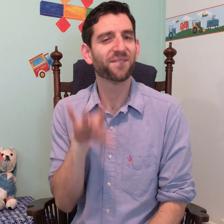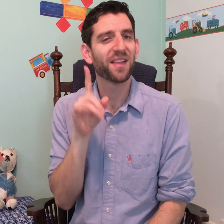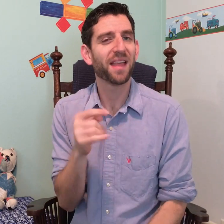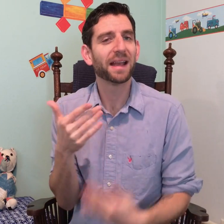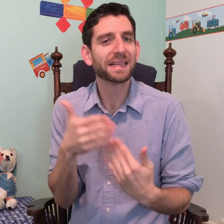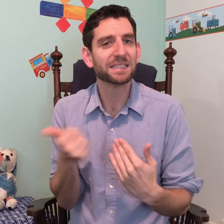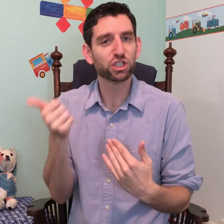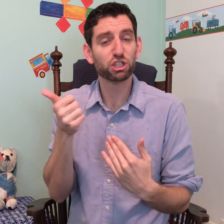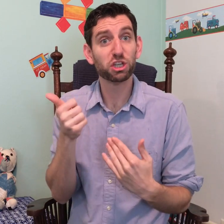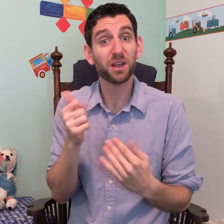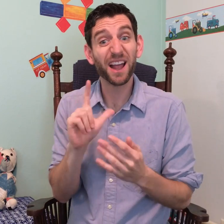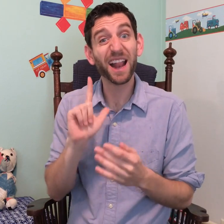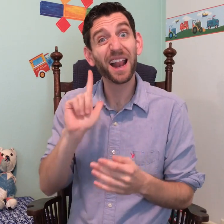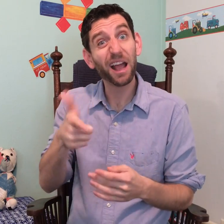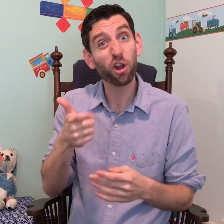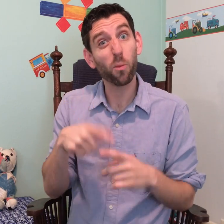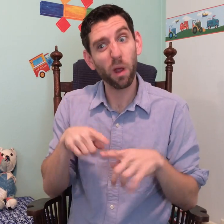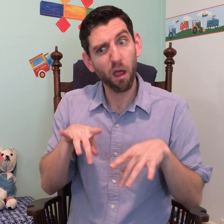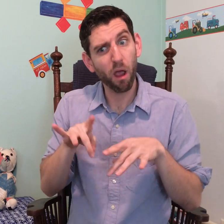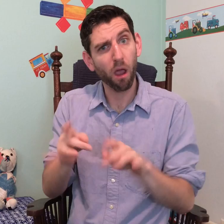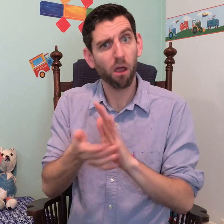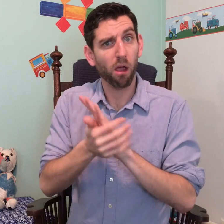They find it easier to sign this way, and then when they get older